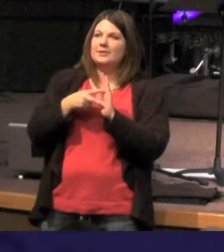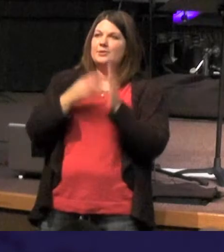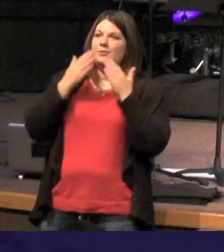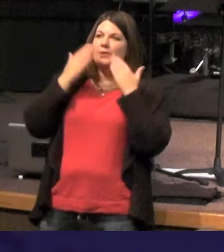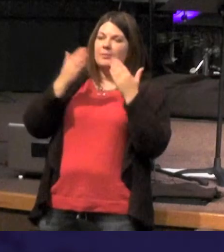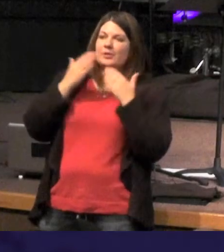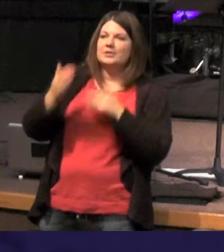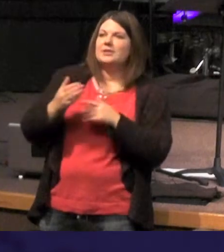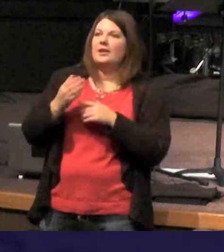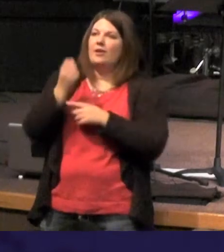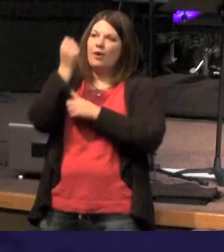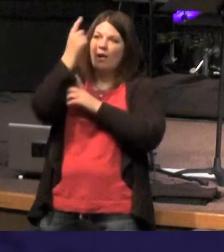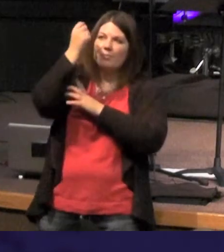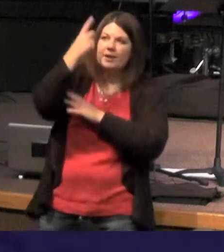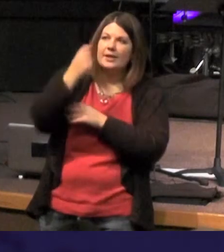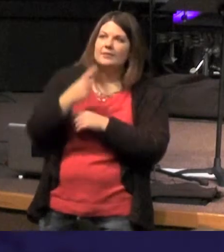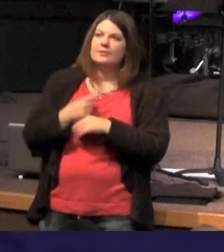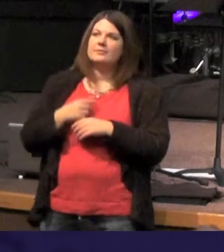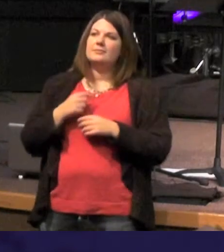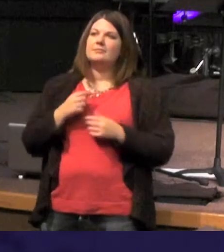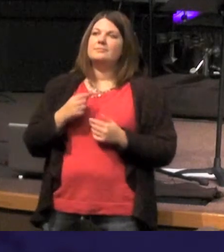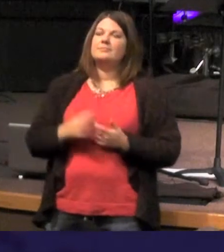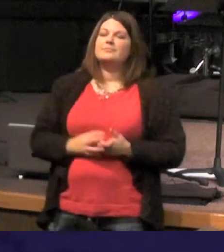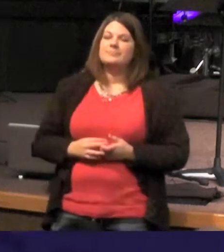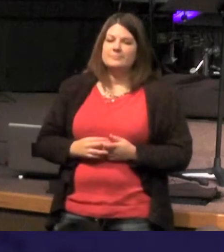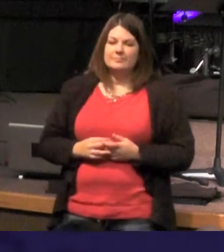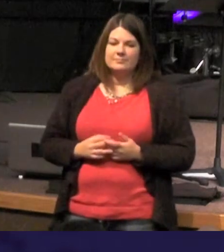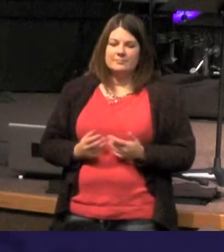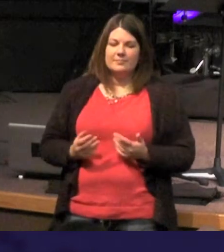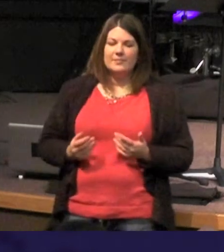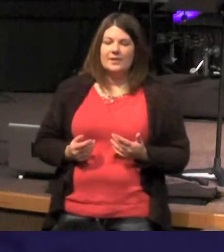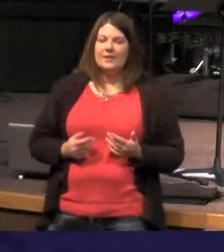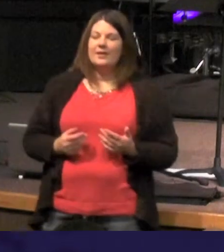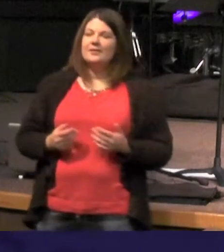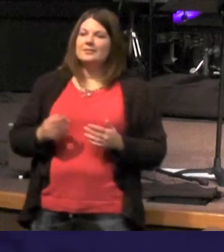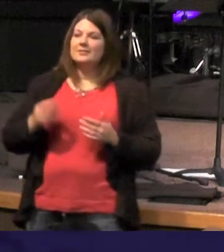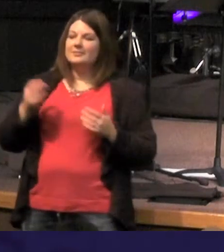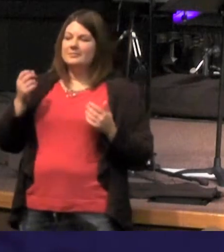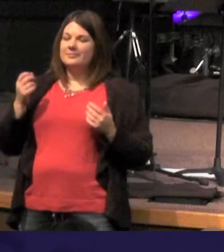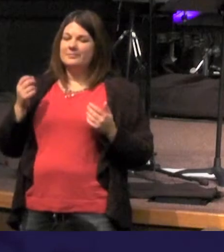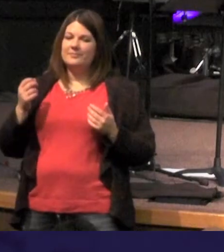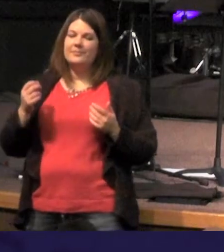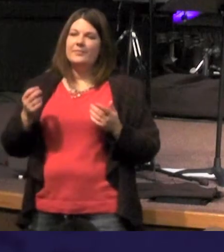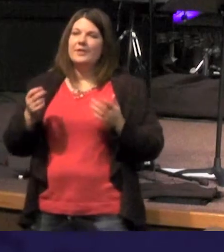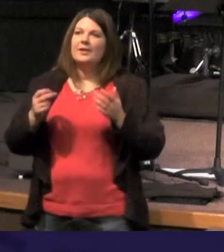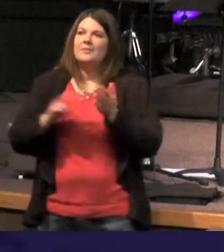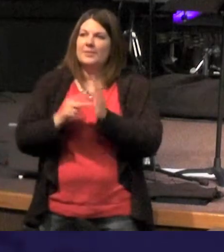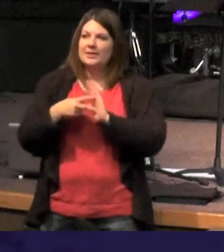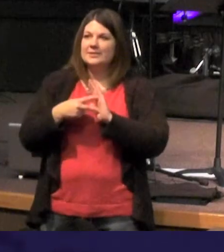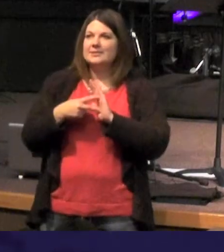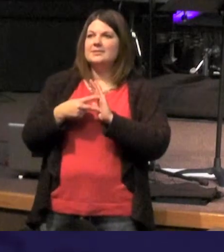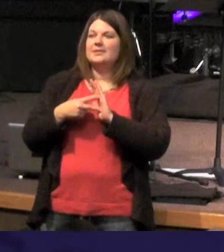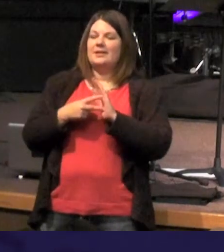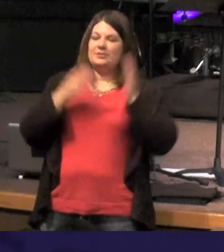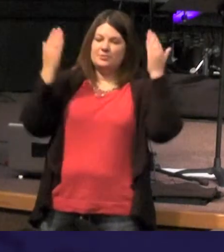comprehend or understand and here I've got to stop and say translated negatively means the darkness can't appreciate